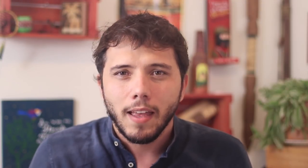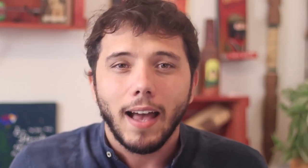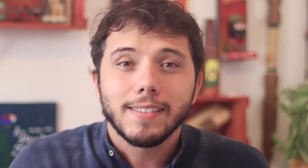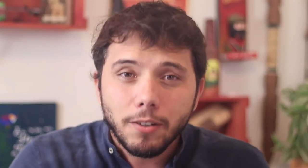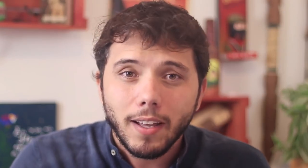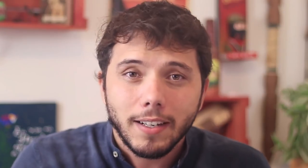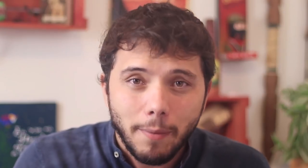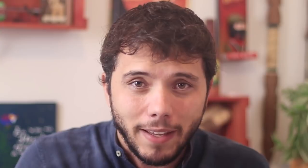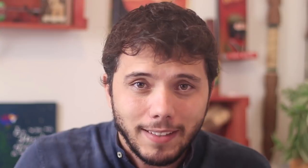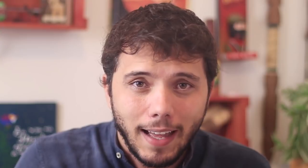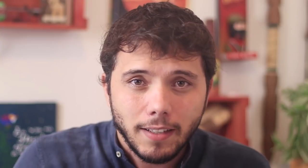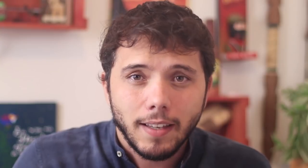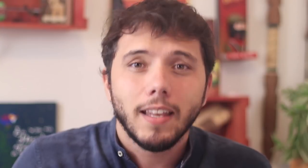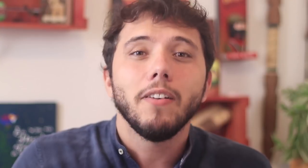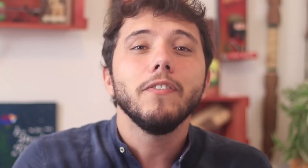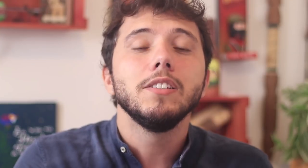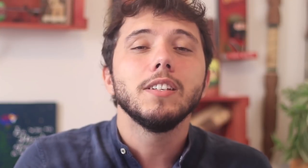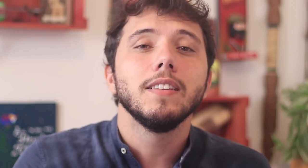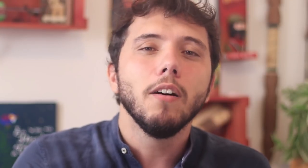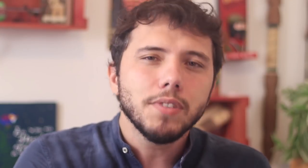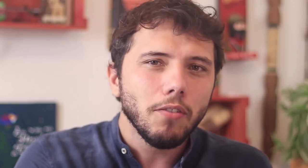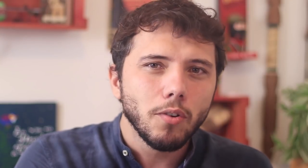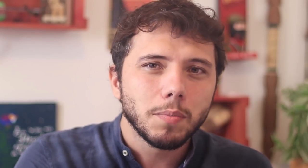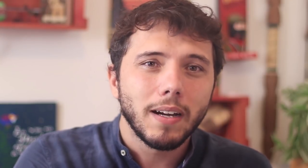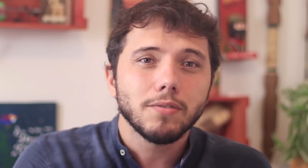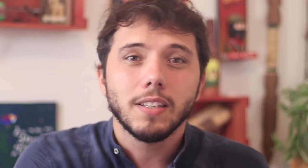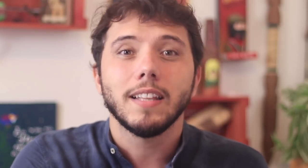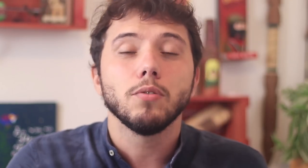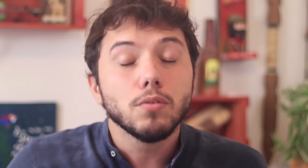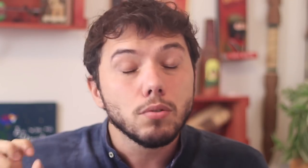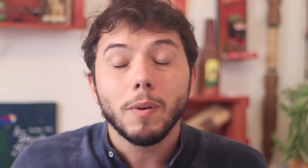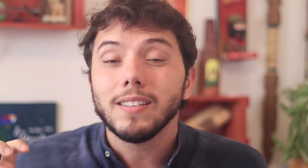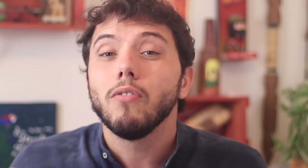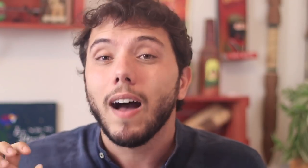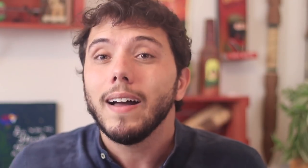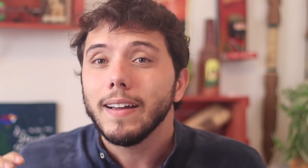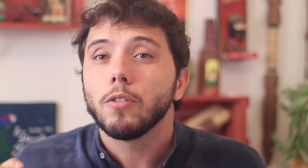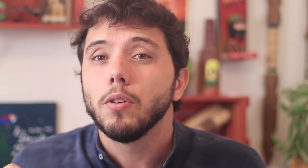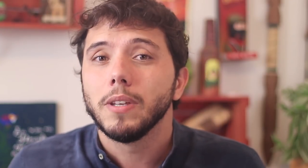As soon as the crisis worsens he will pretend that he didn't save the banks and that he tried everything to save the economy